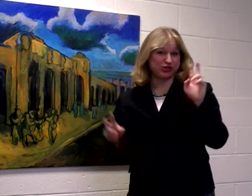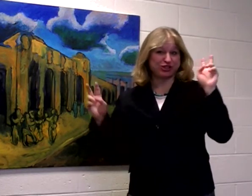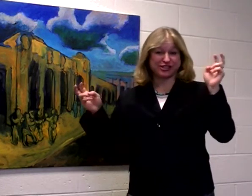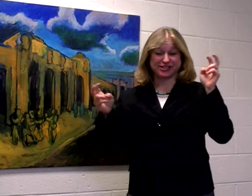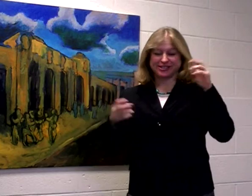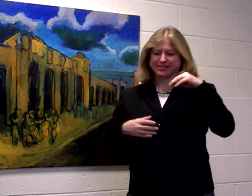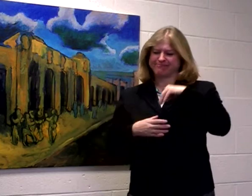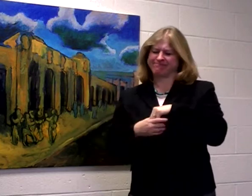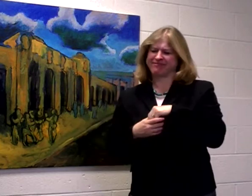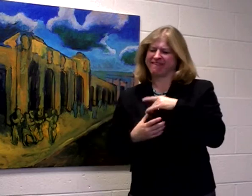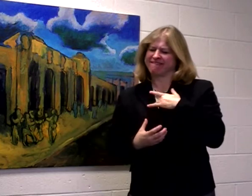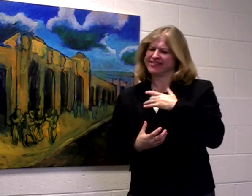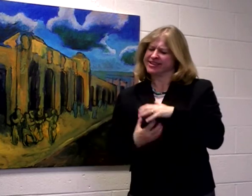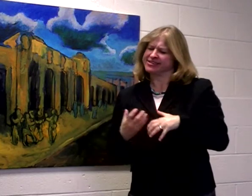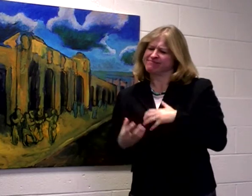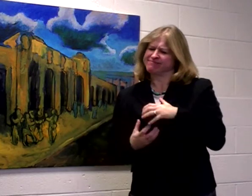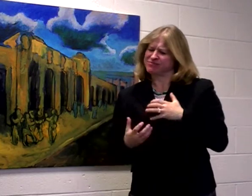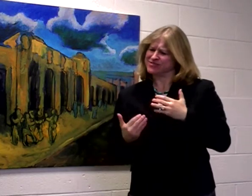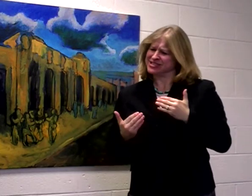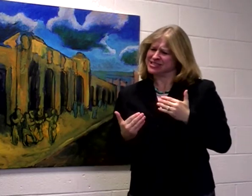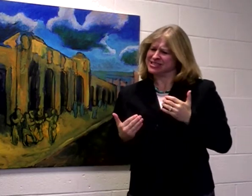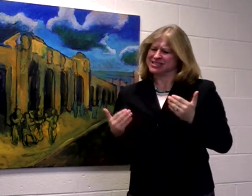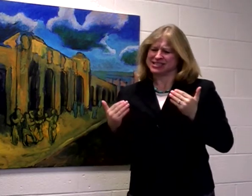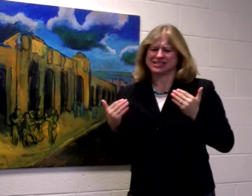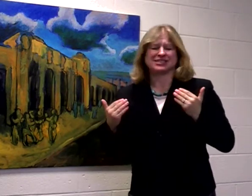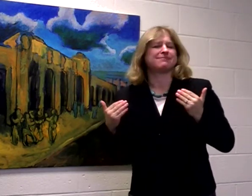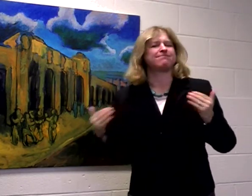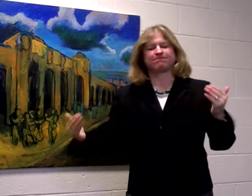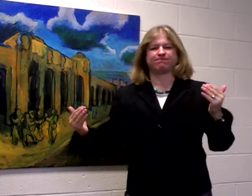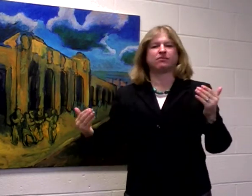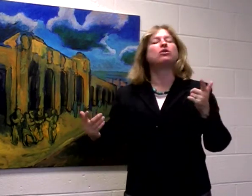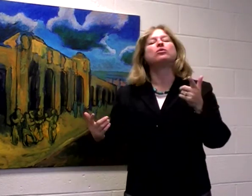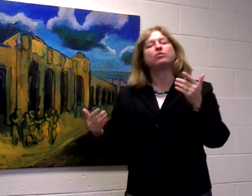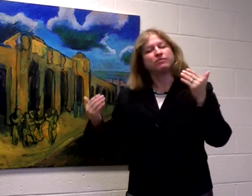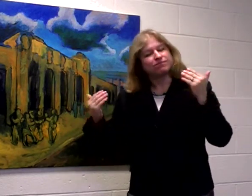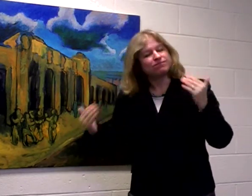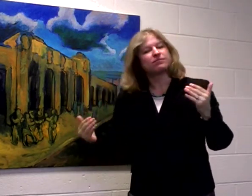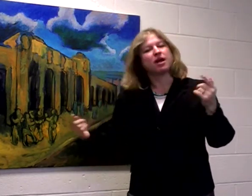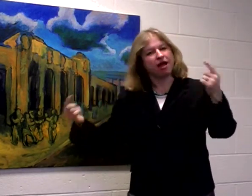"The time is always right to do what is right."